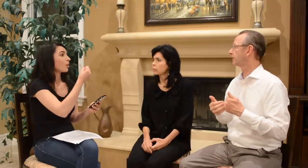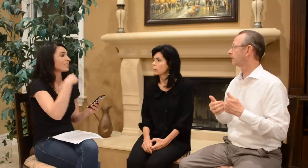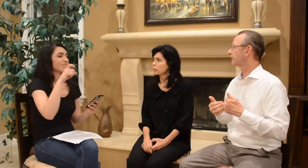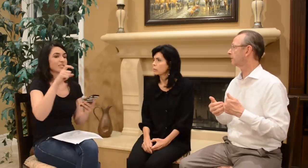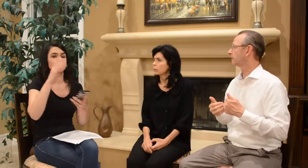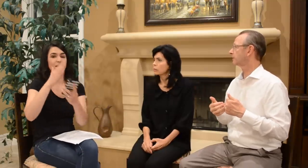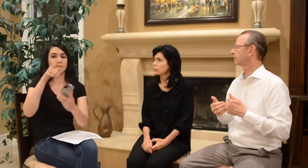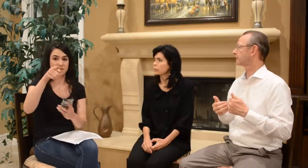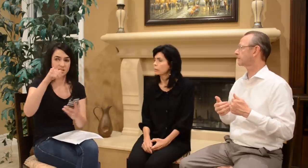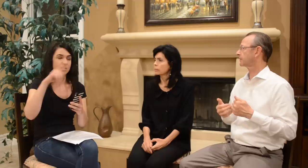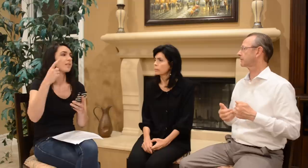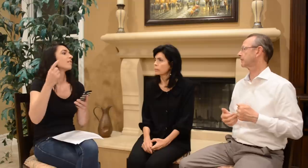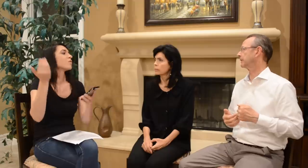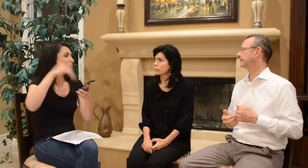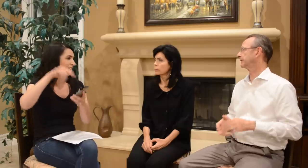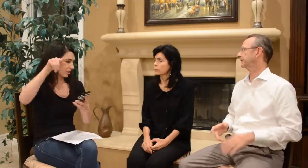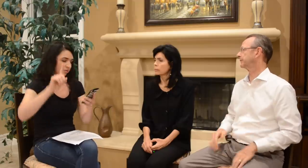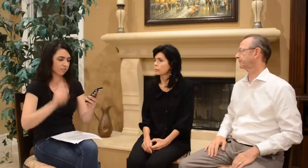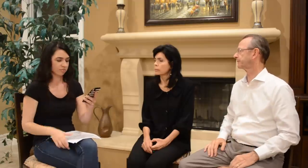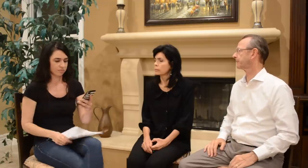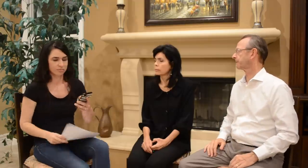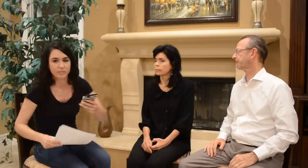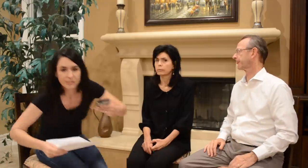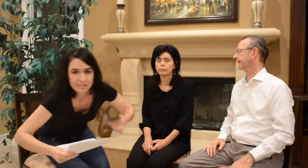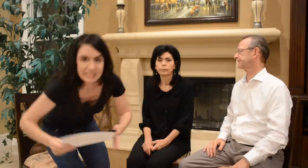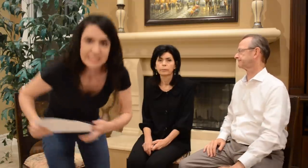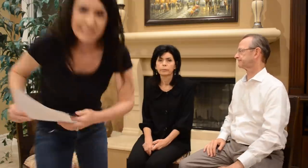Hold on, I need to stop [filming] this and then [hit record] again… one minute.